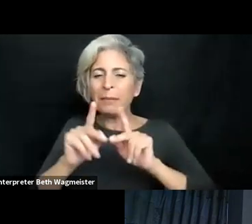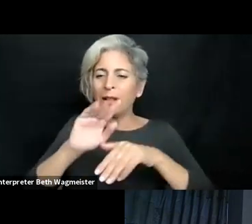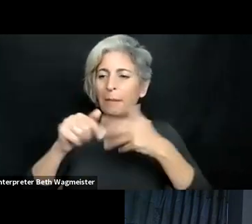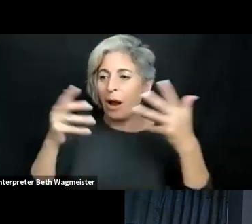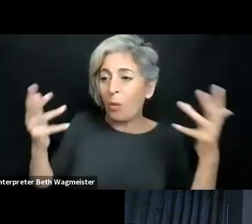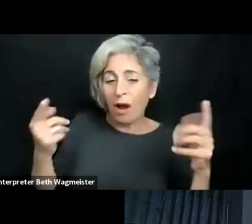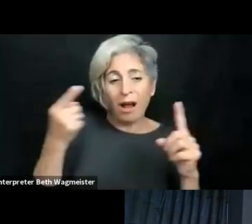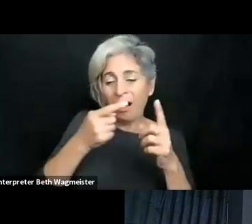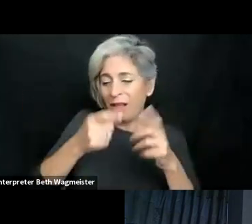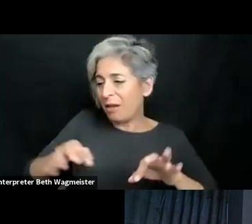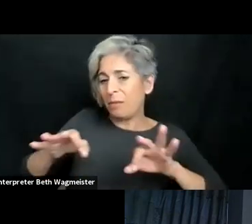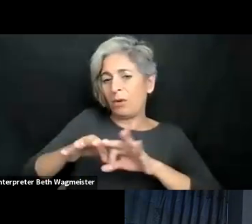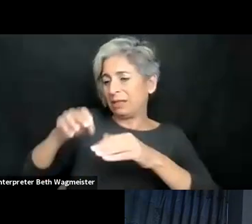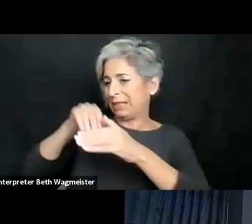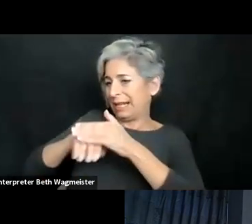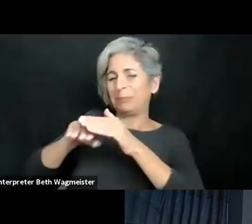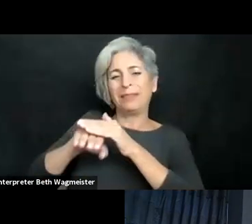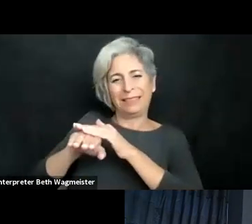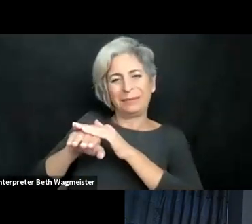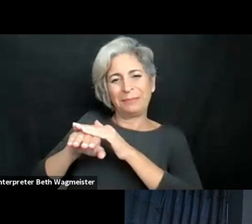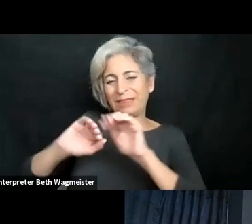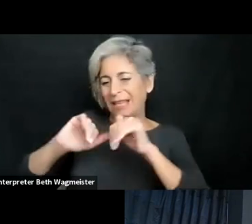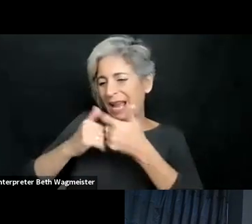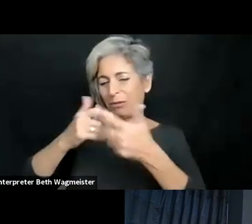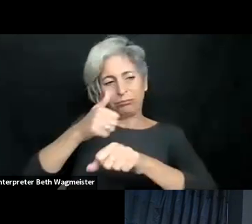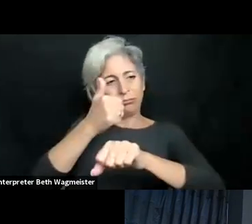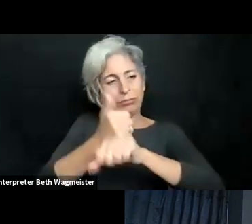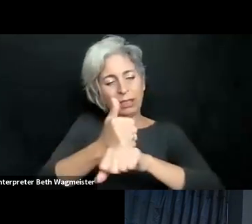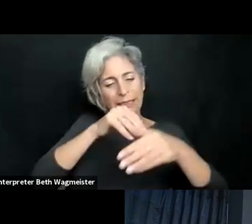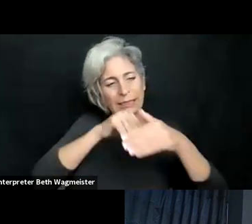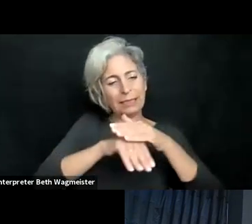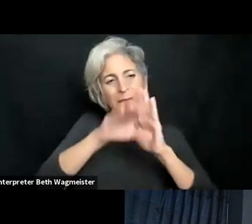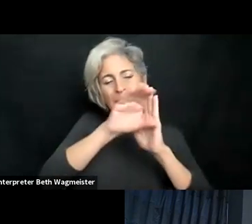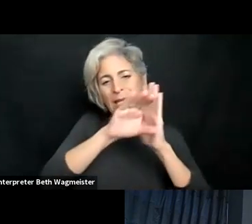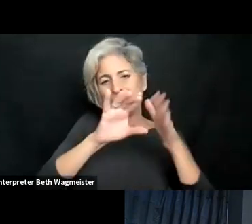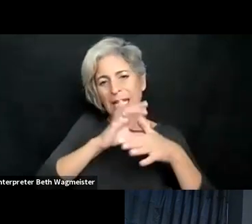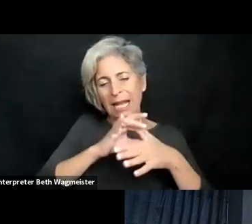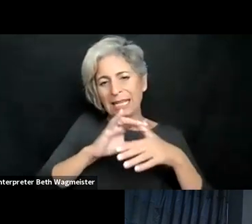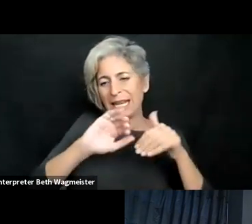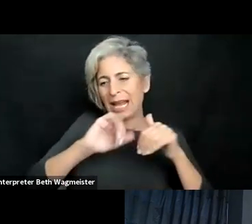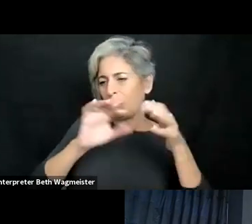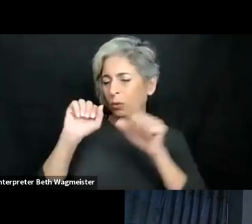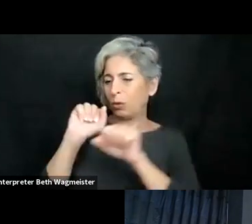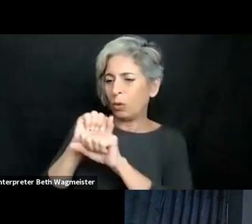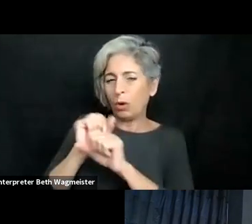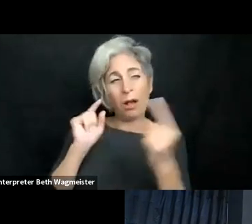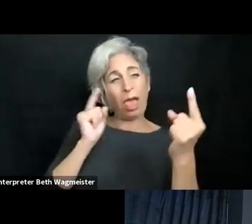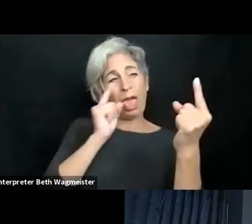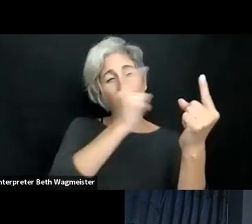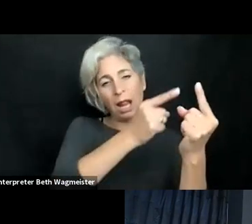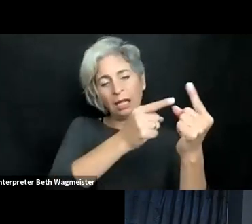us to establish course and material in educating people about the importance of accessibility, how can